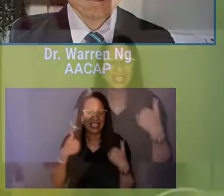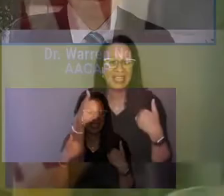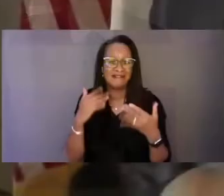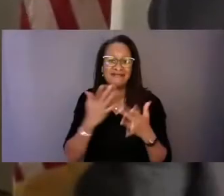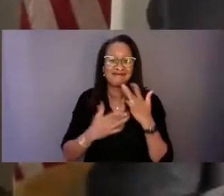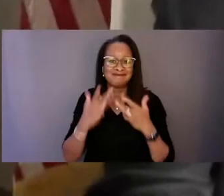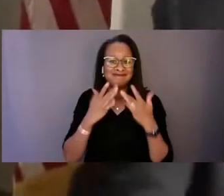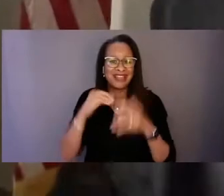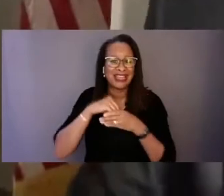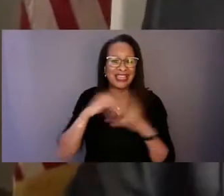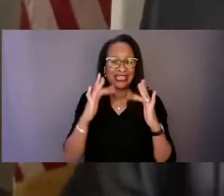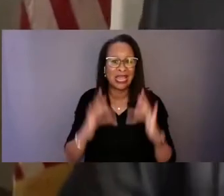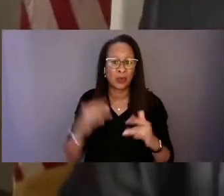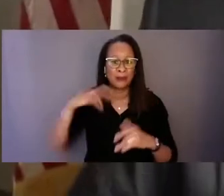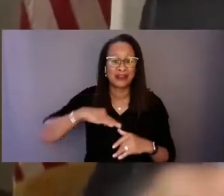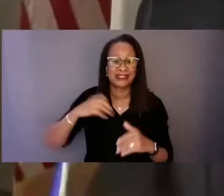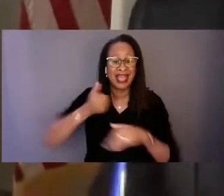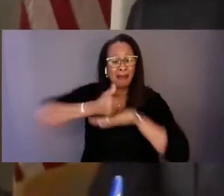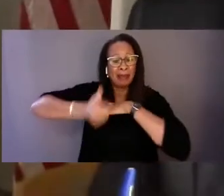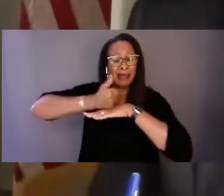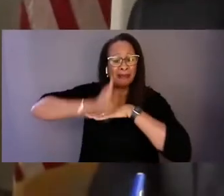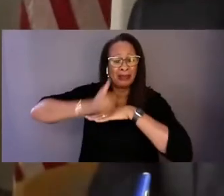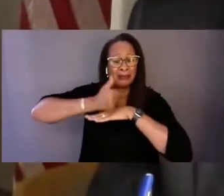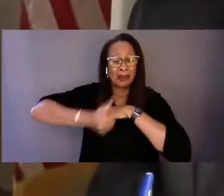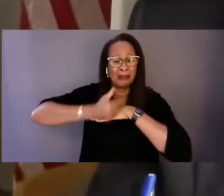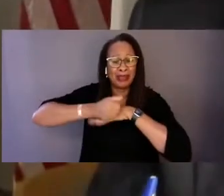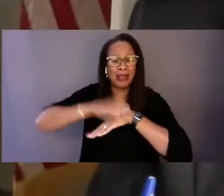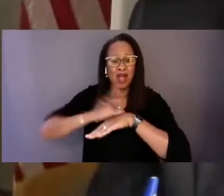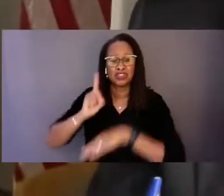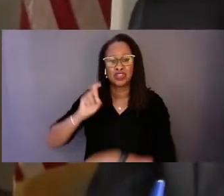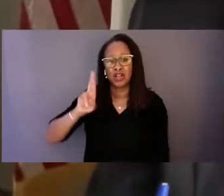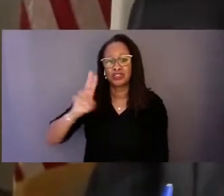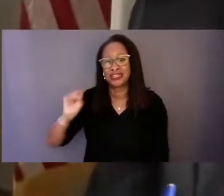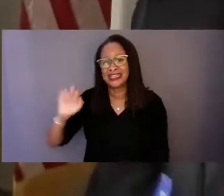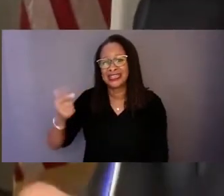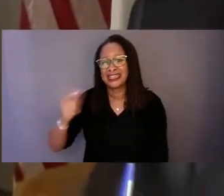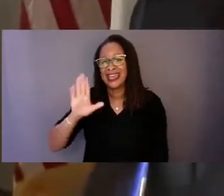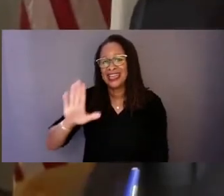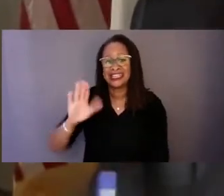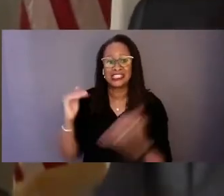and just blaming it on Dr. Ng and his colleagues for going out of network.